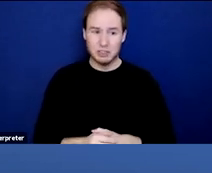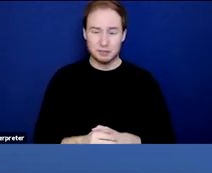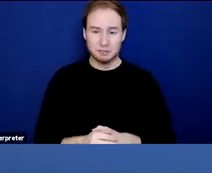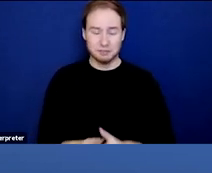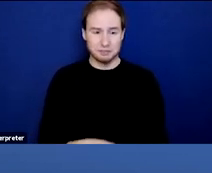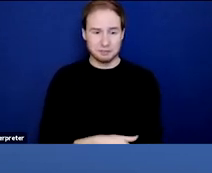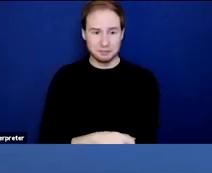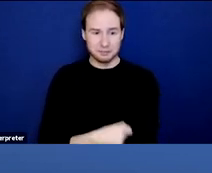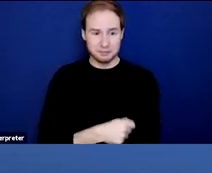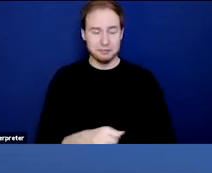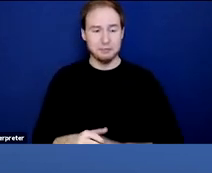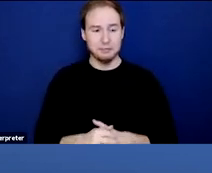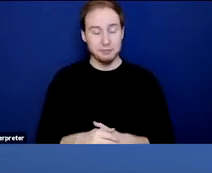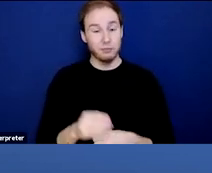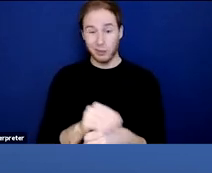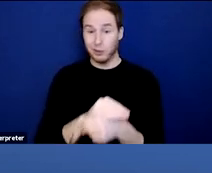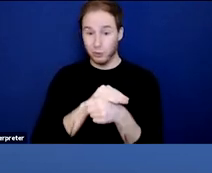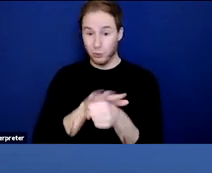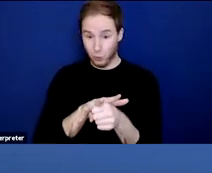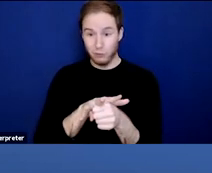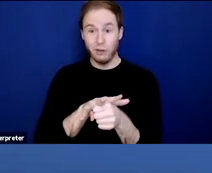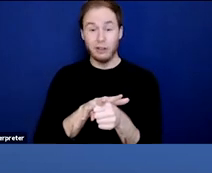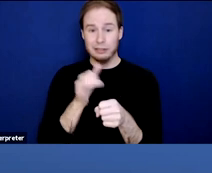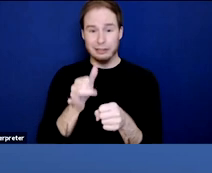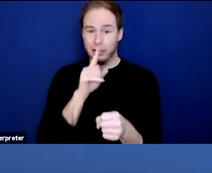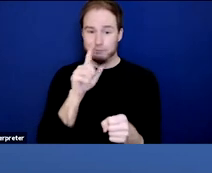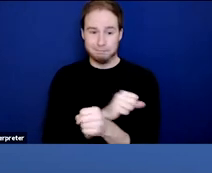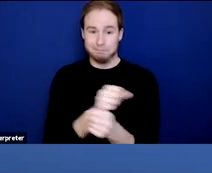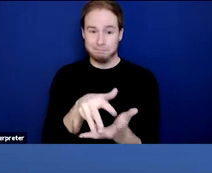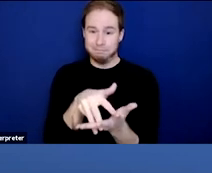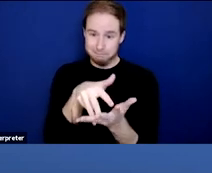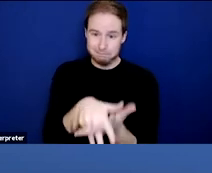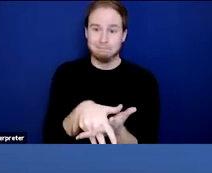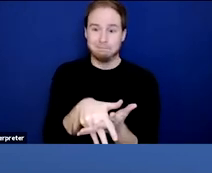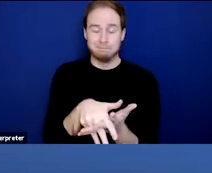Now, as the Coronavirus pandemic has sort of taken hold, folks with substance use disorders